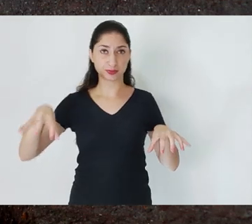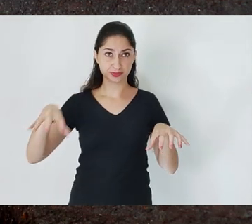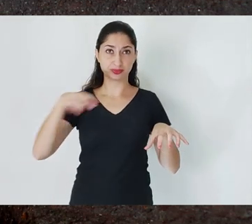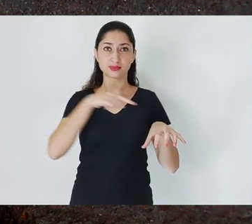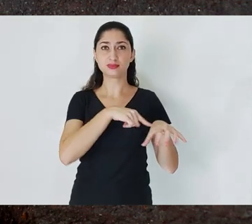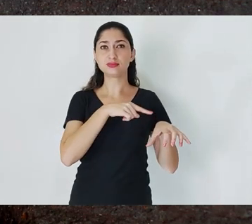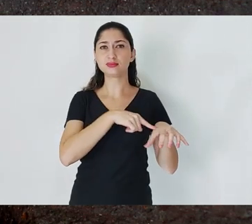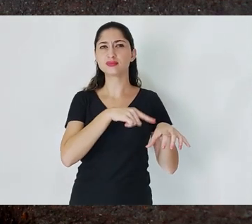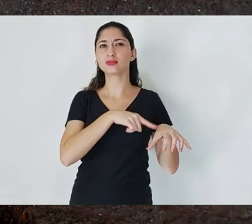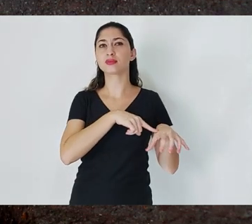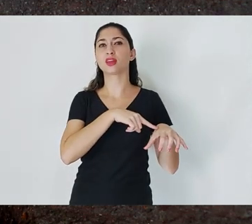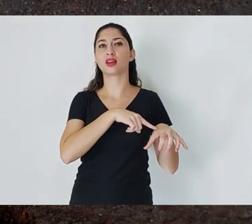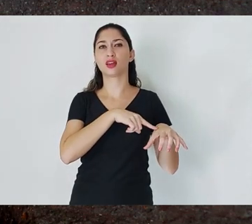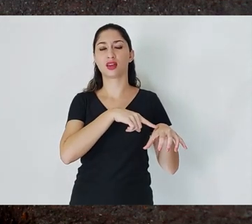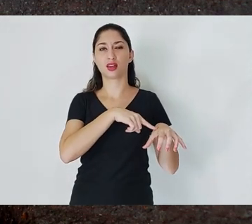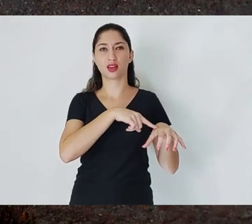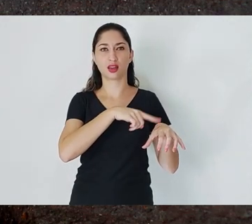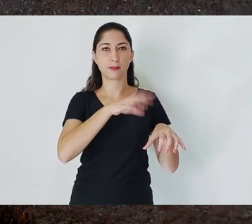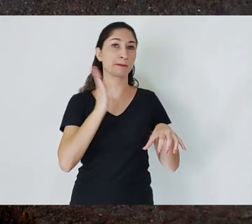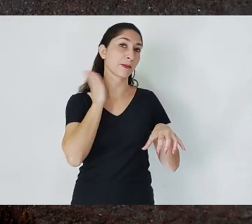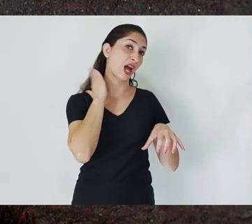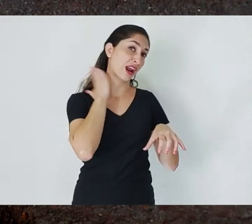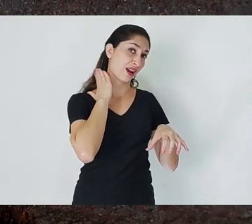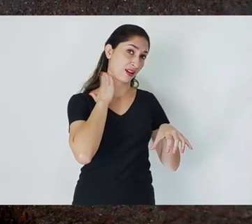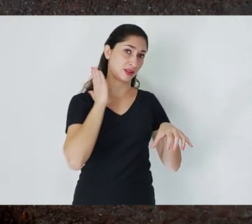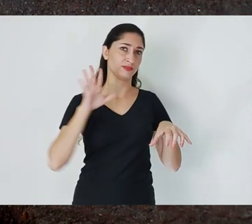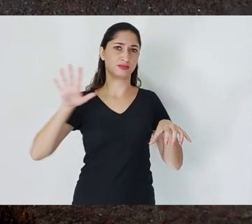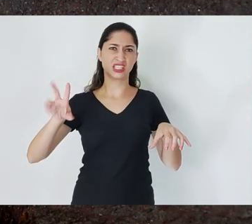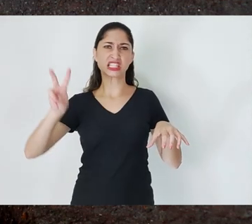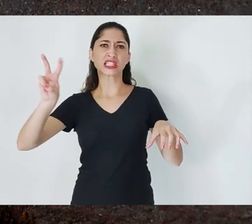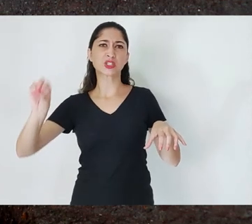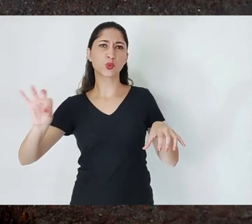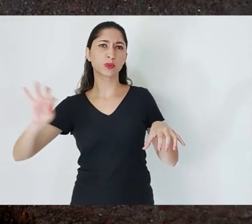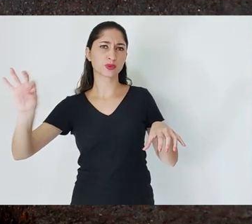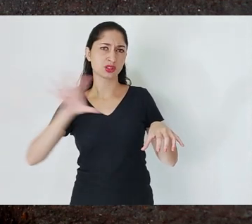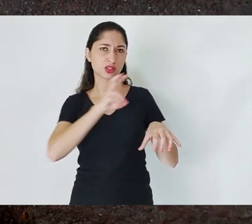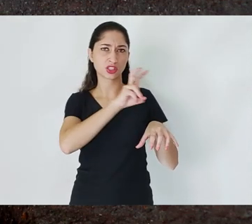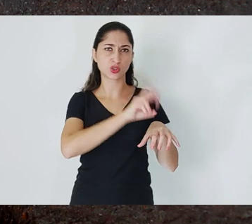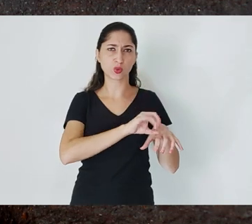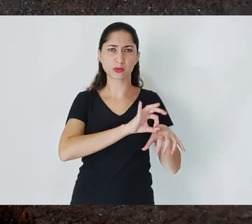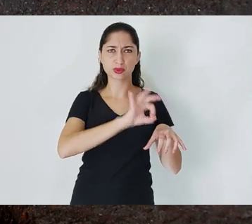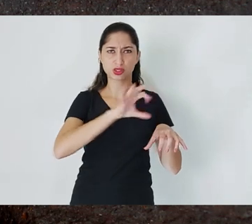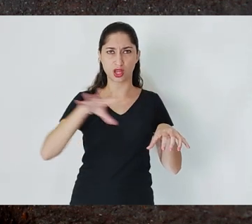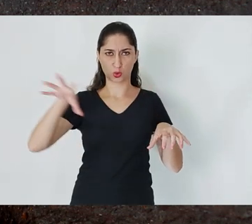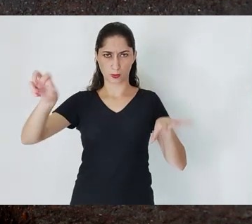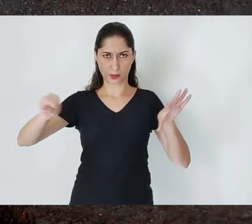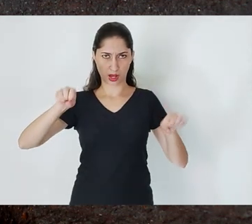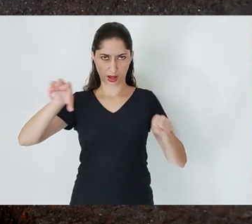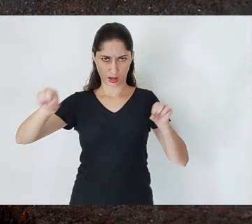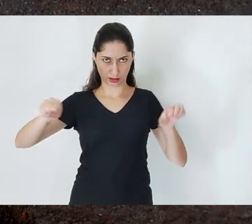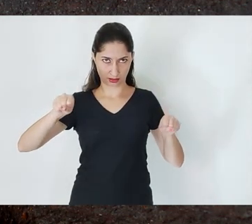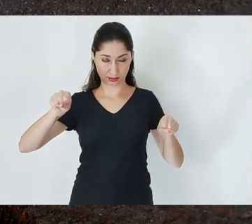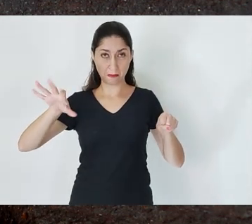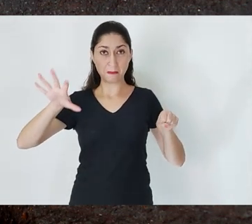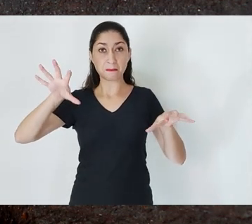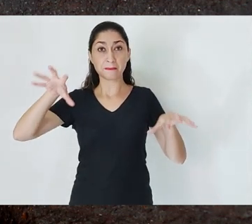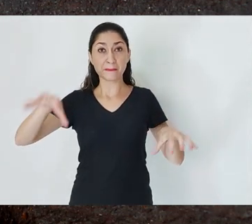about fifty-fifty. Evidently, Carajás is much younger, in terms of economic activity, than the iron ore